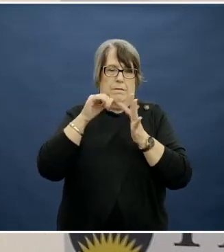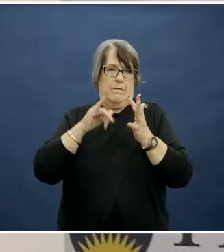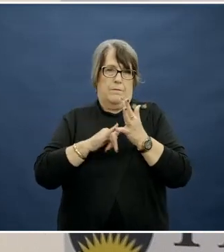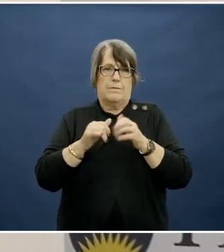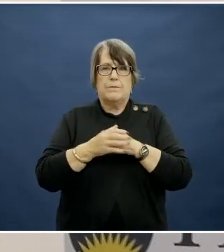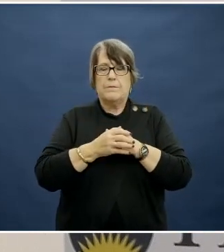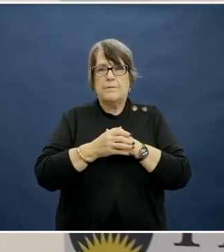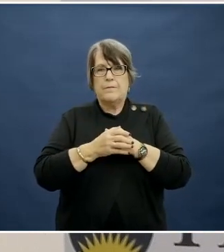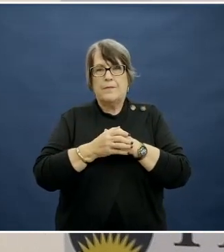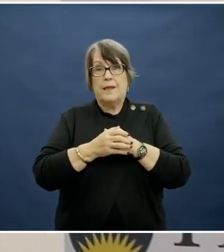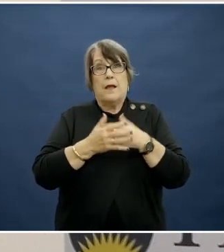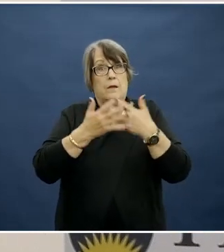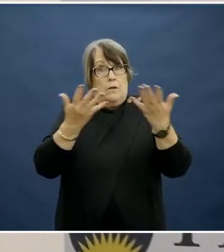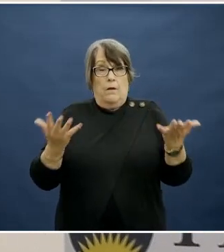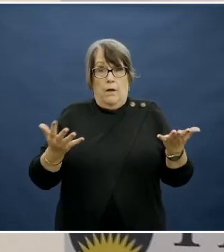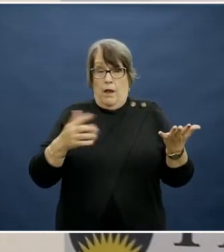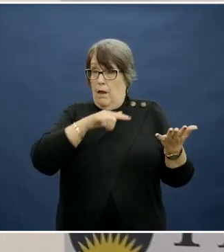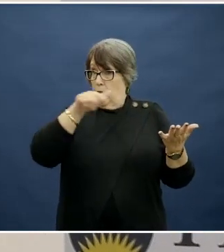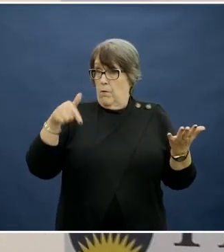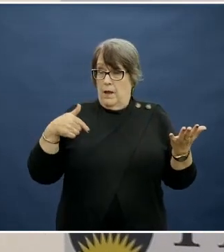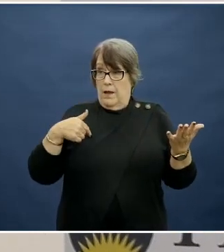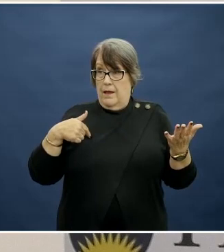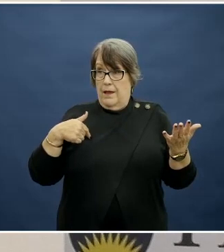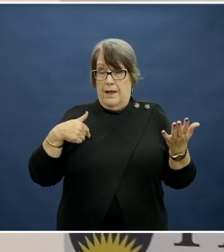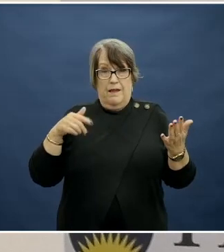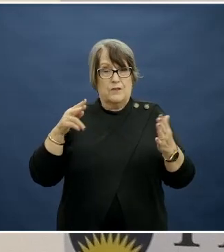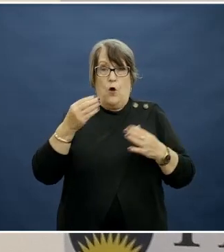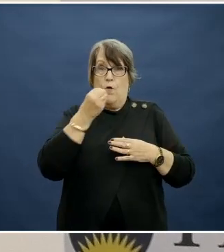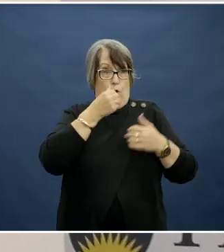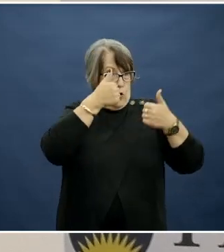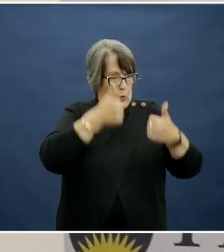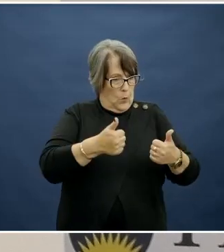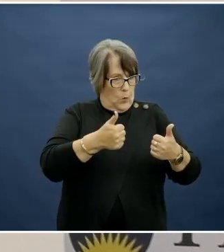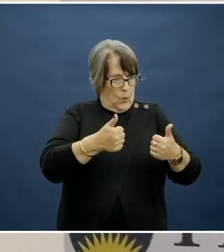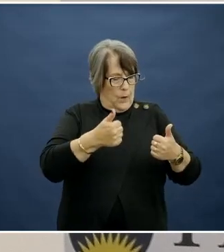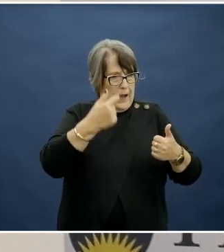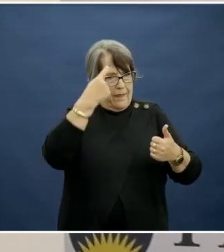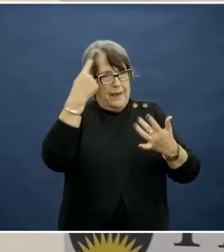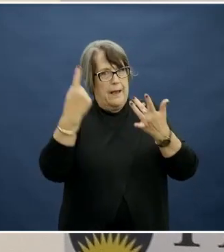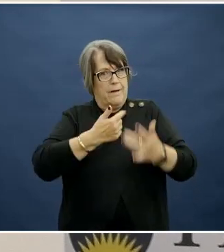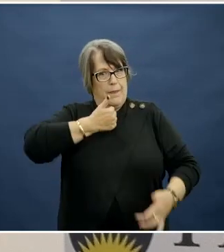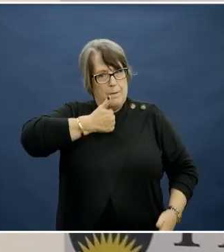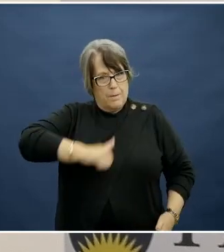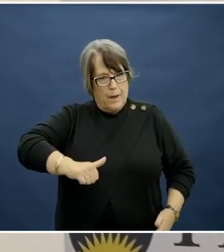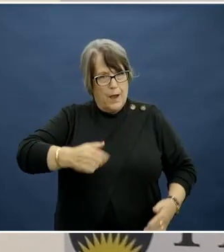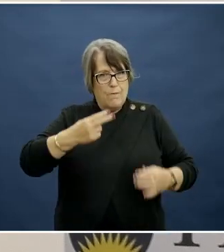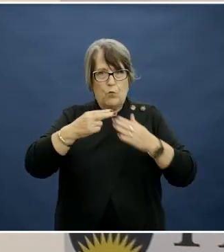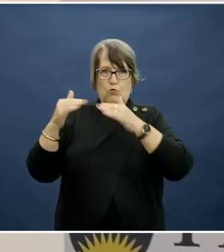So if we go away from nutrition and think about another behaviour in terms of transport,